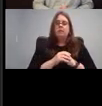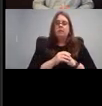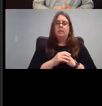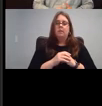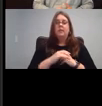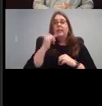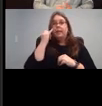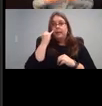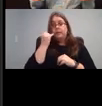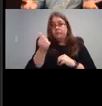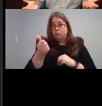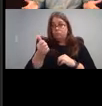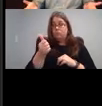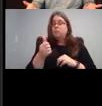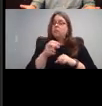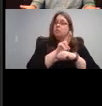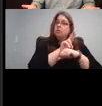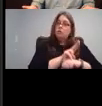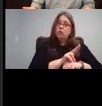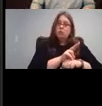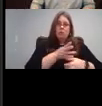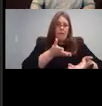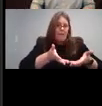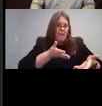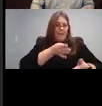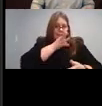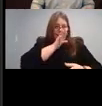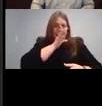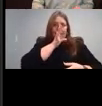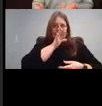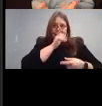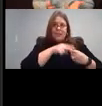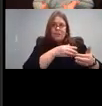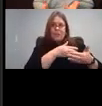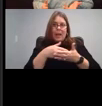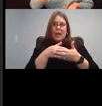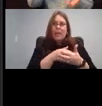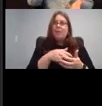you're used to Speaking to babies, and that being the primary way that you may communicate with an infant and